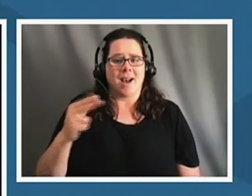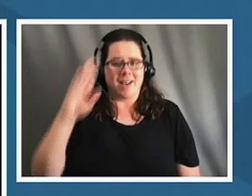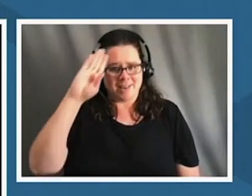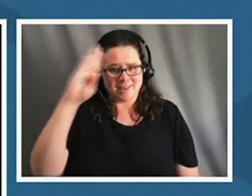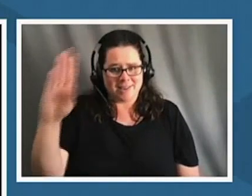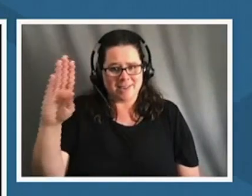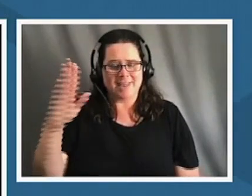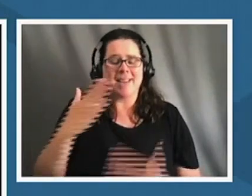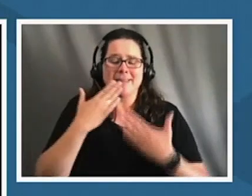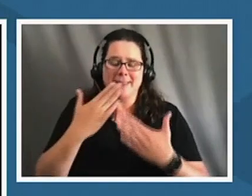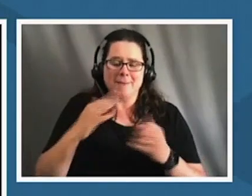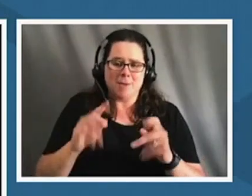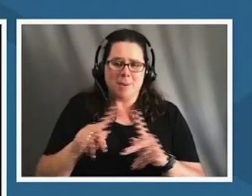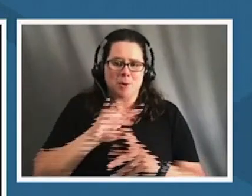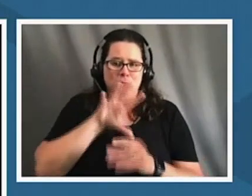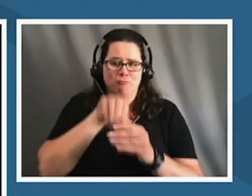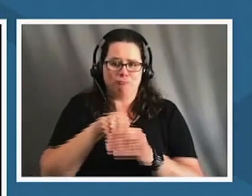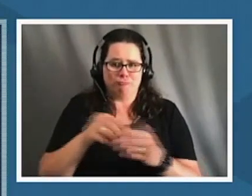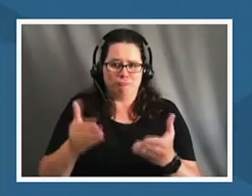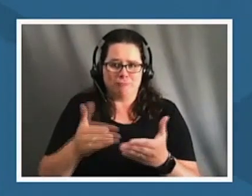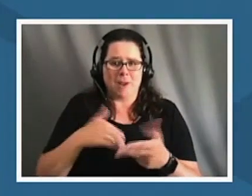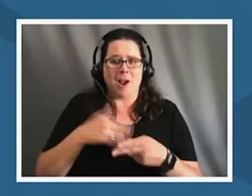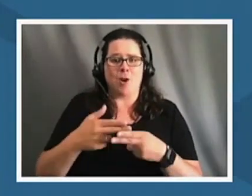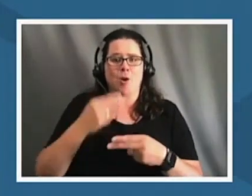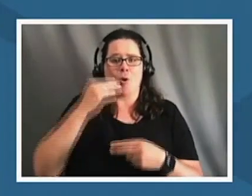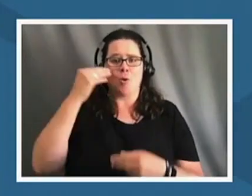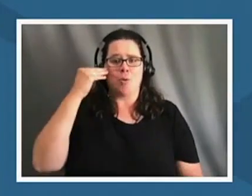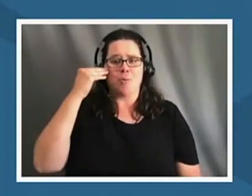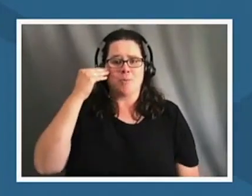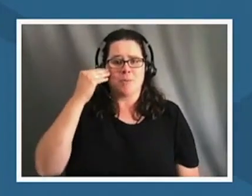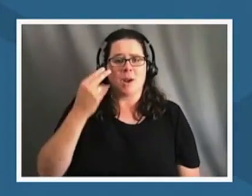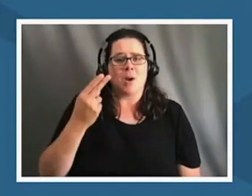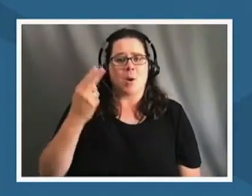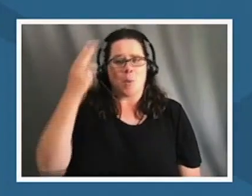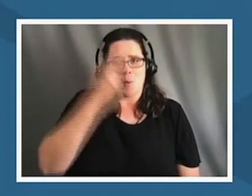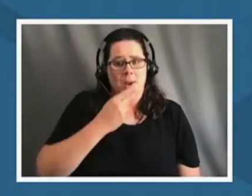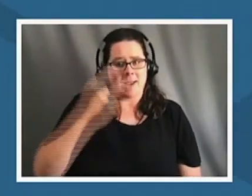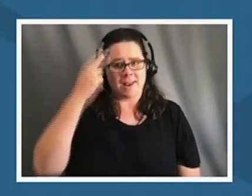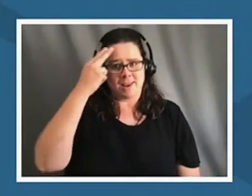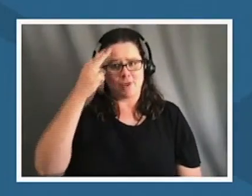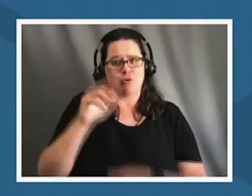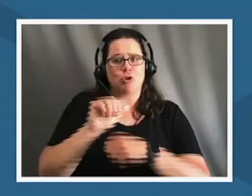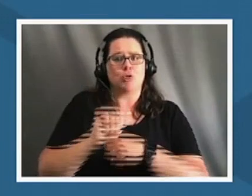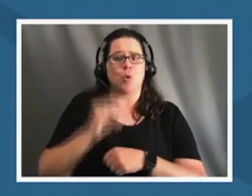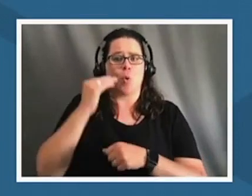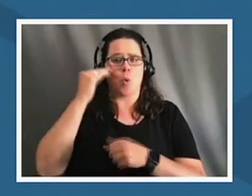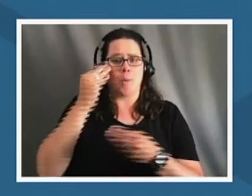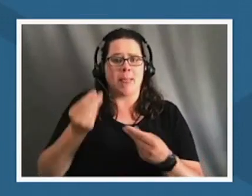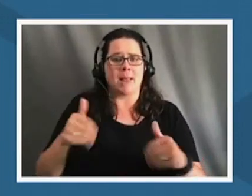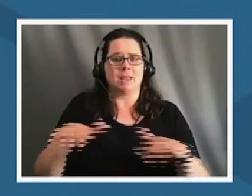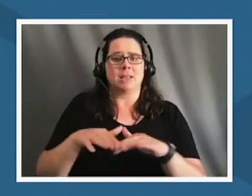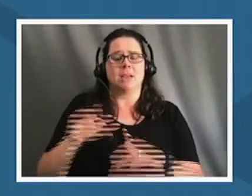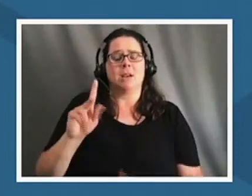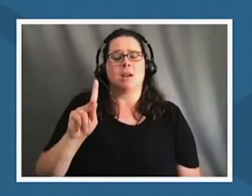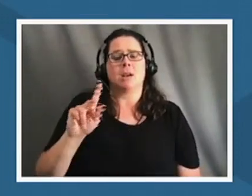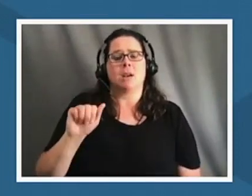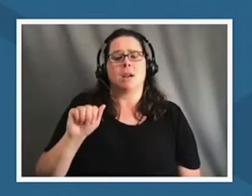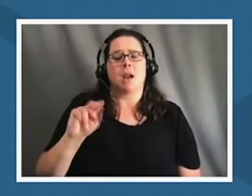to be here um i call home hawaii it is the traditional homelands of the